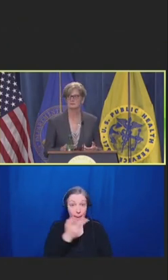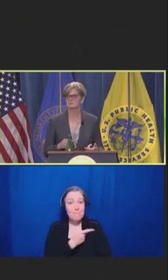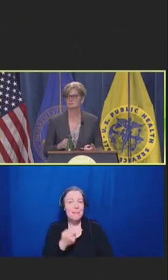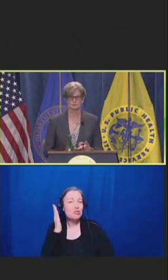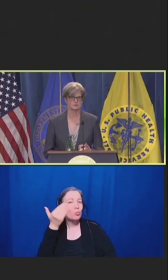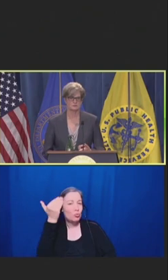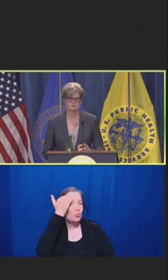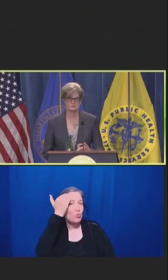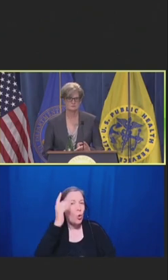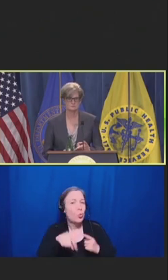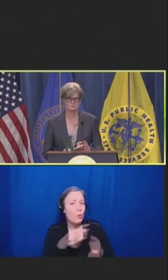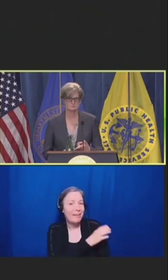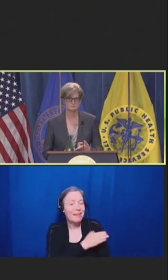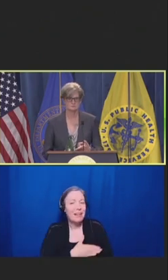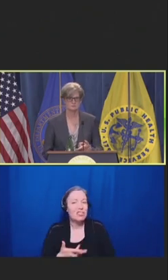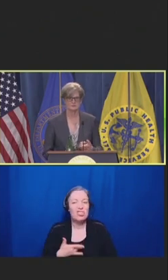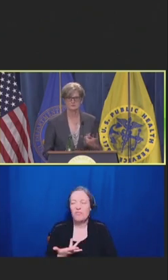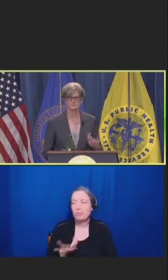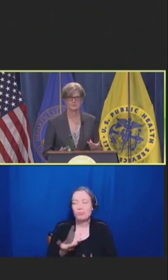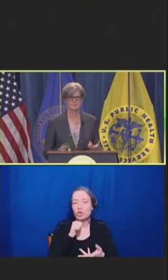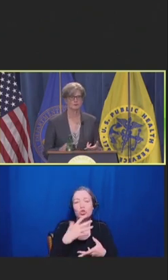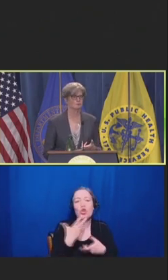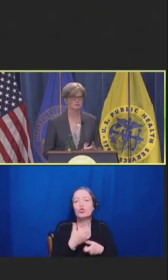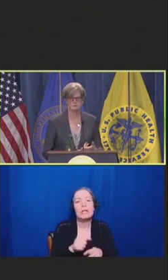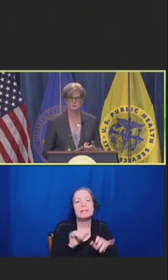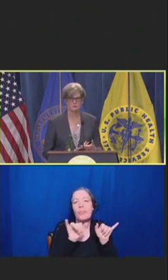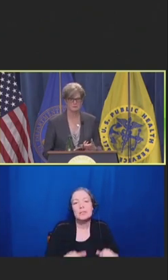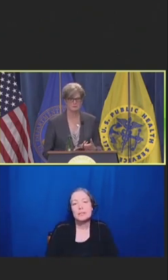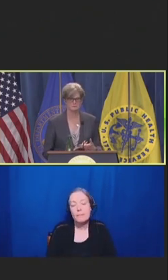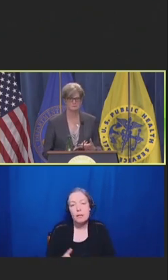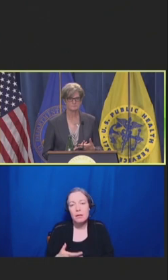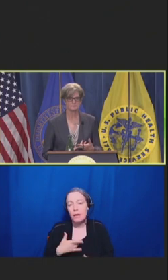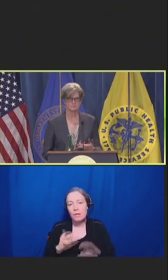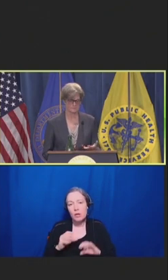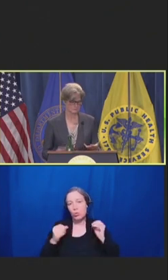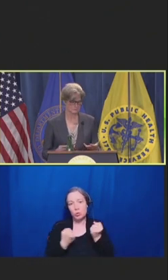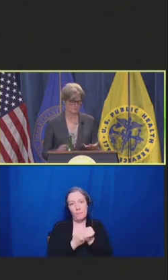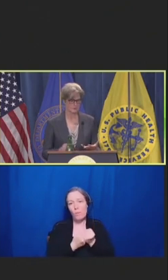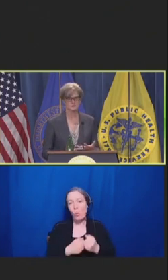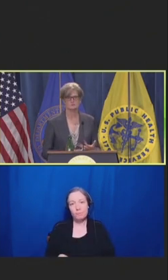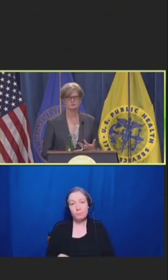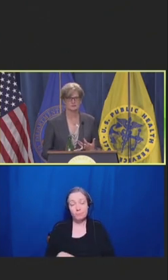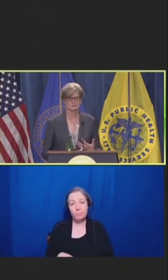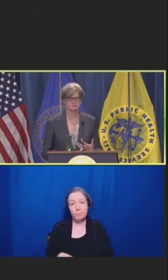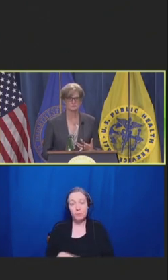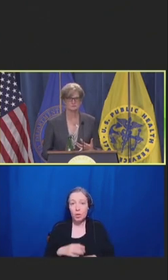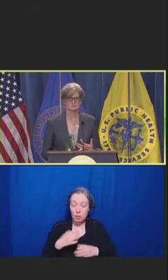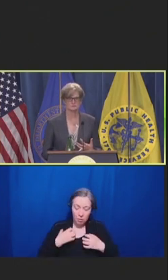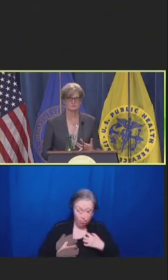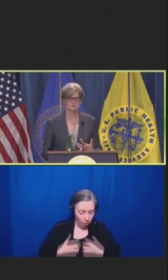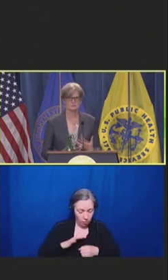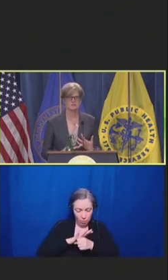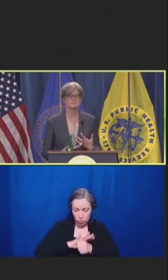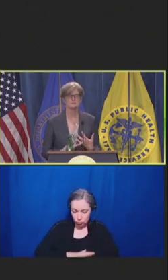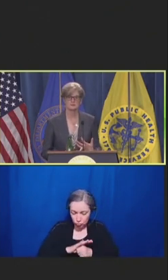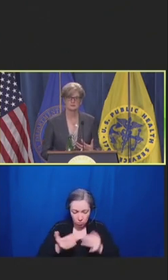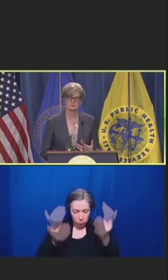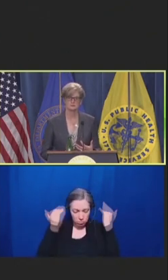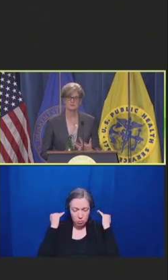don't trust their systems, don't feel supported, are distressed. Patients feel it.